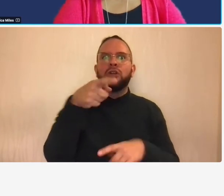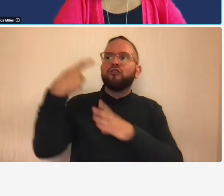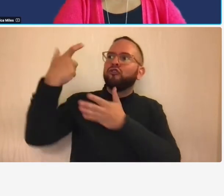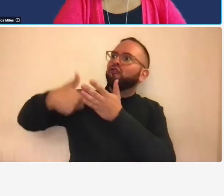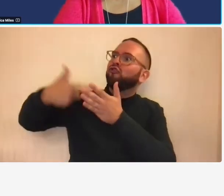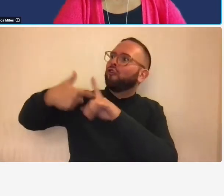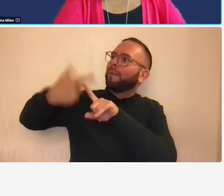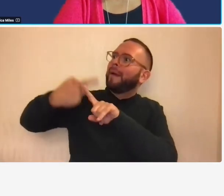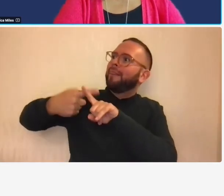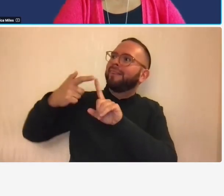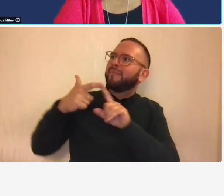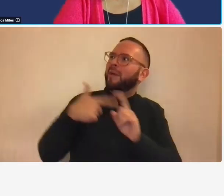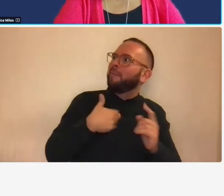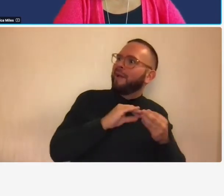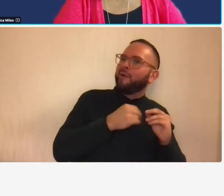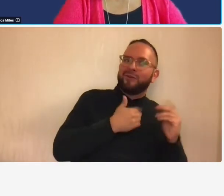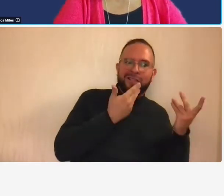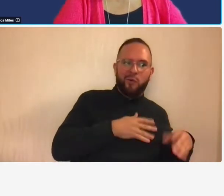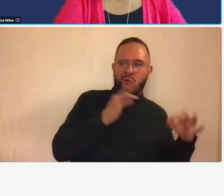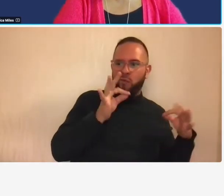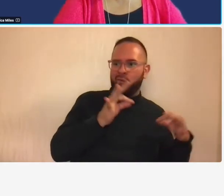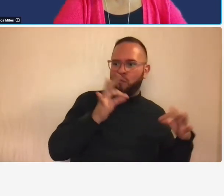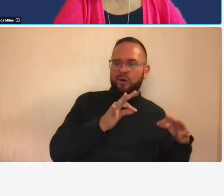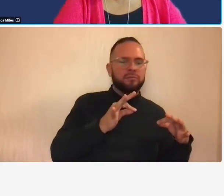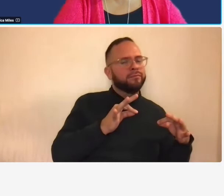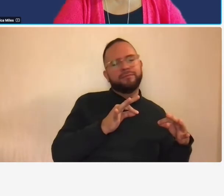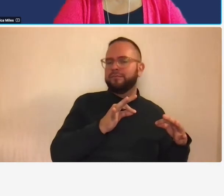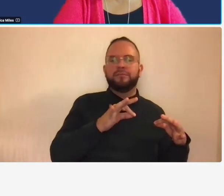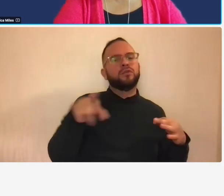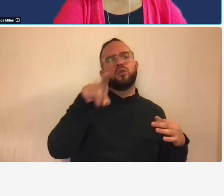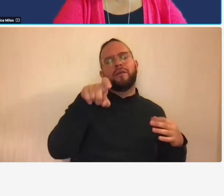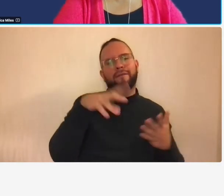so you have to be able to accurately determine what your monthly expenses are especially if